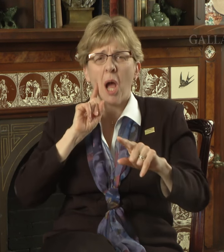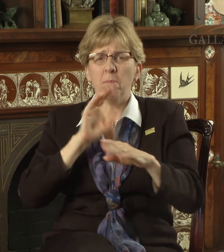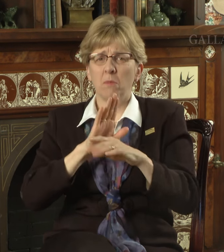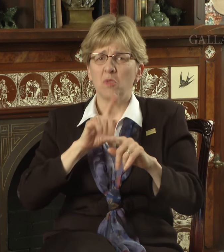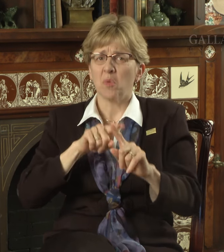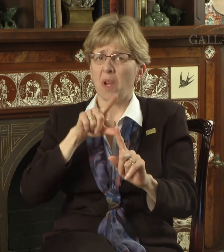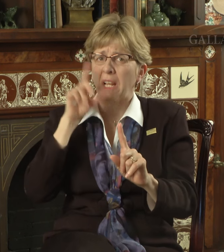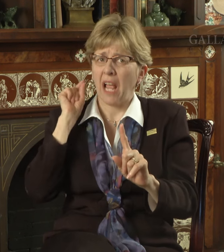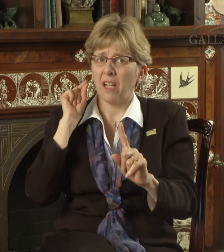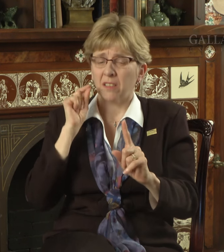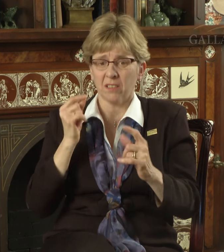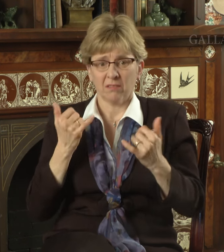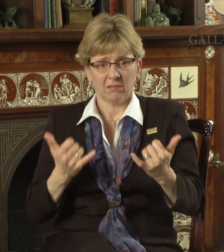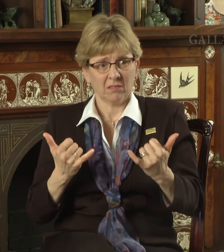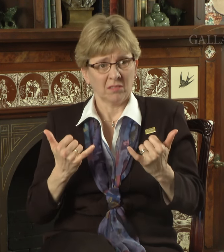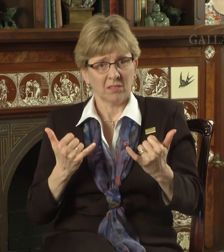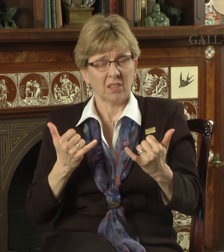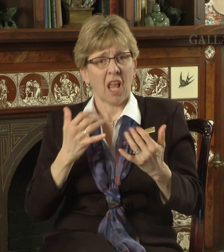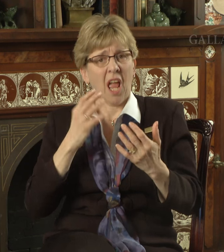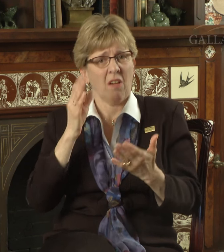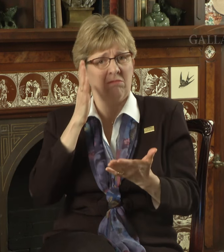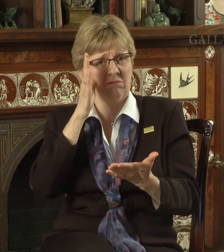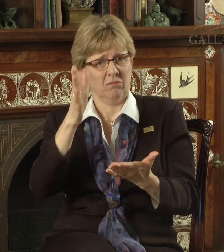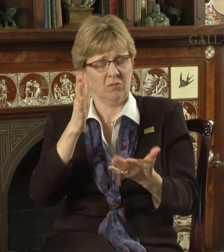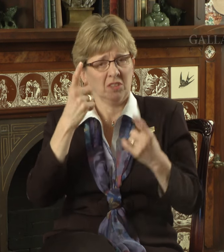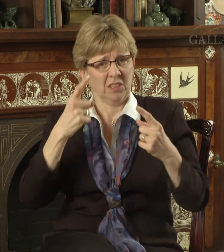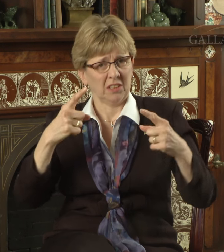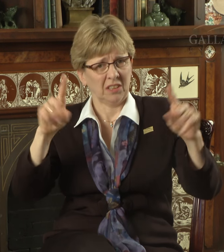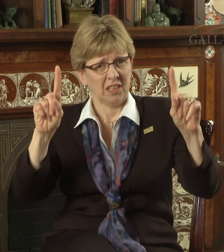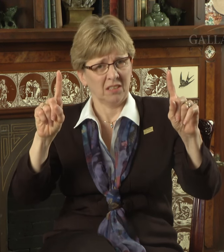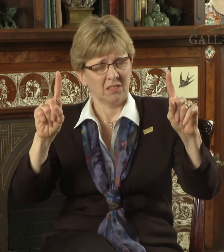to Gallaudet's current and future success.